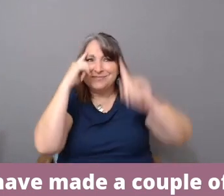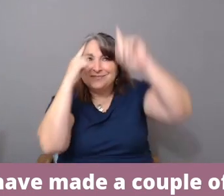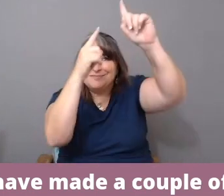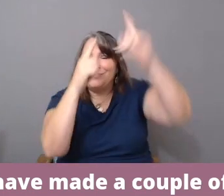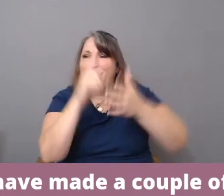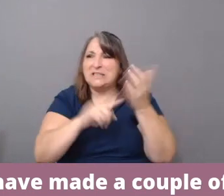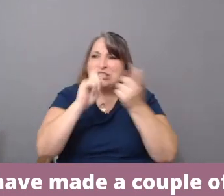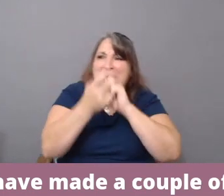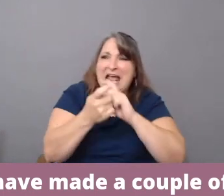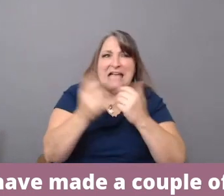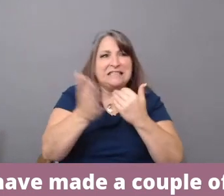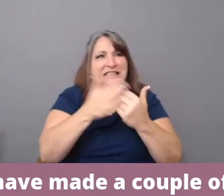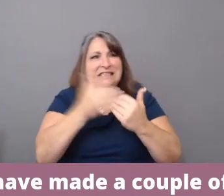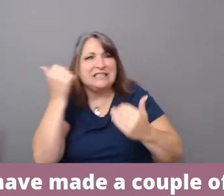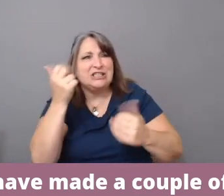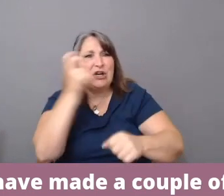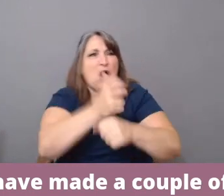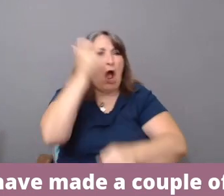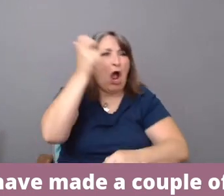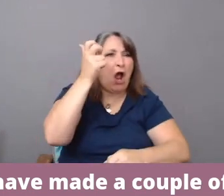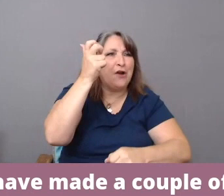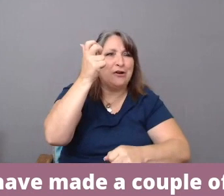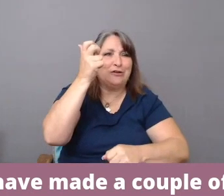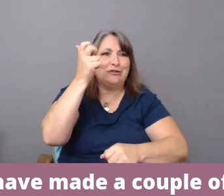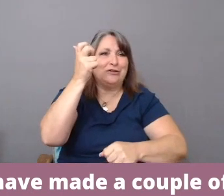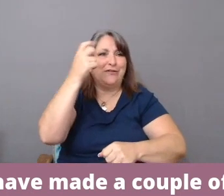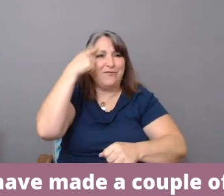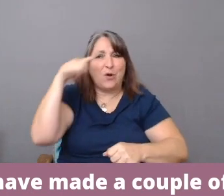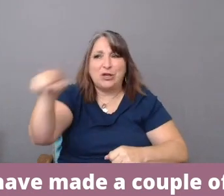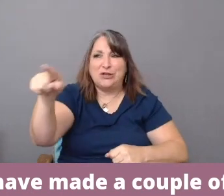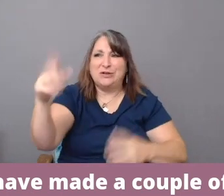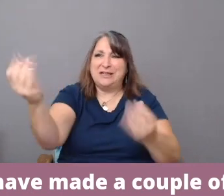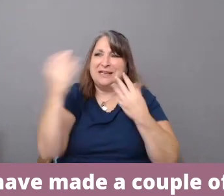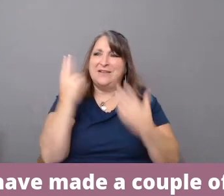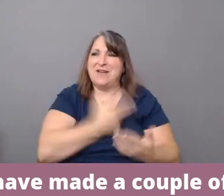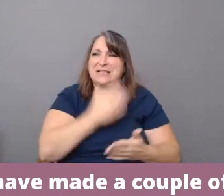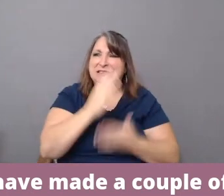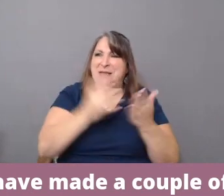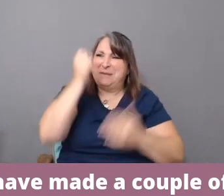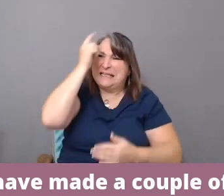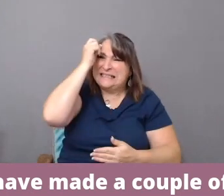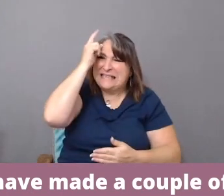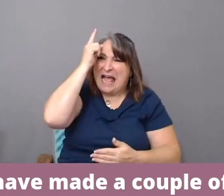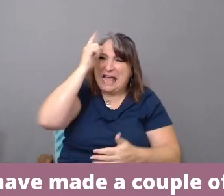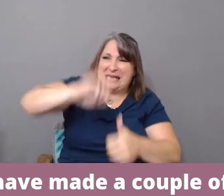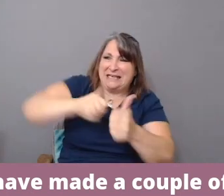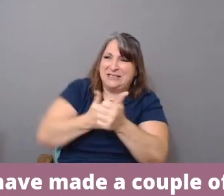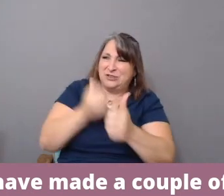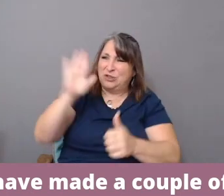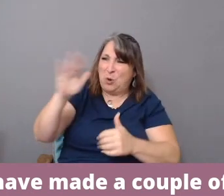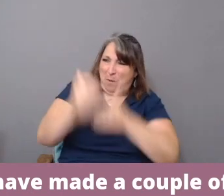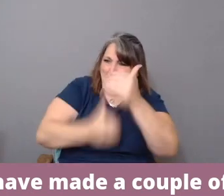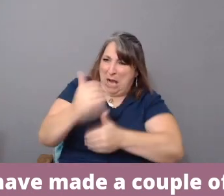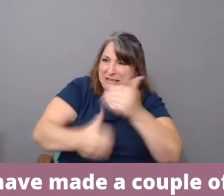What's gotten harder? You know, give us some insight into your own process. Well, I'll tell you one thing.